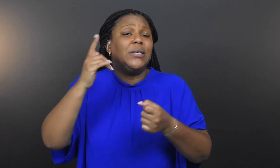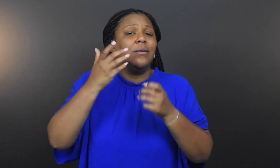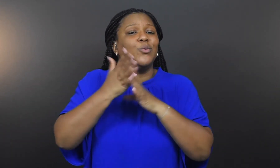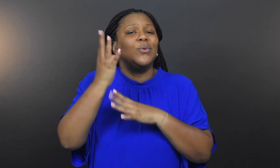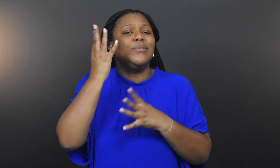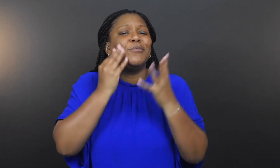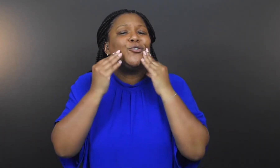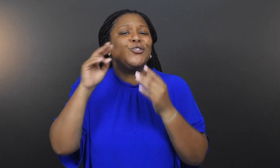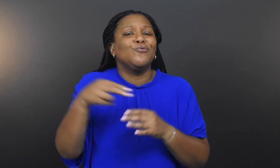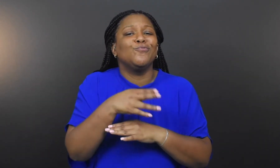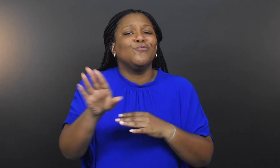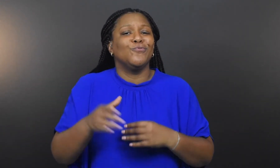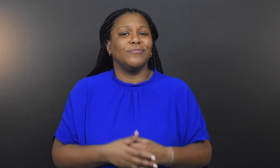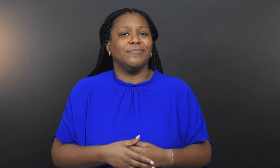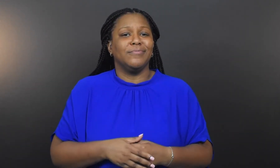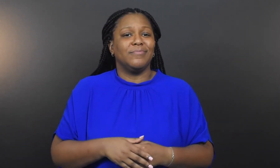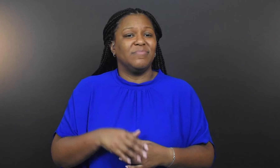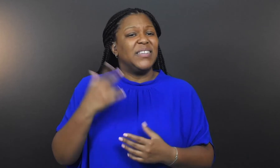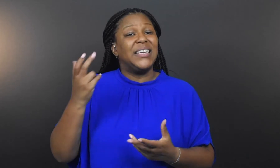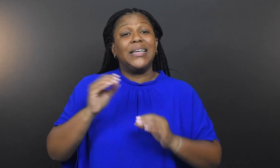Bob recalls.